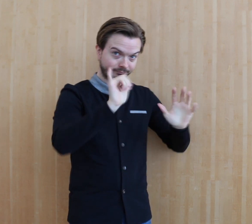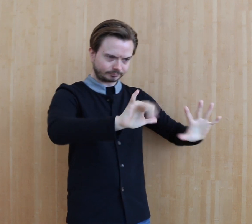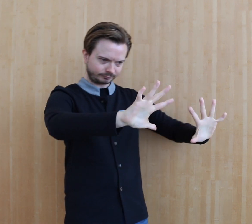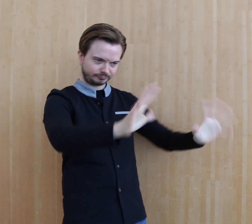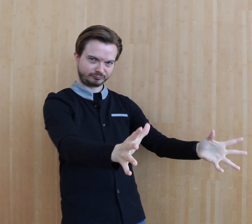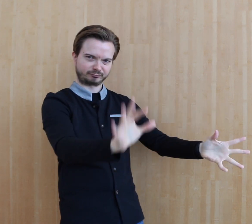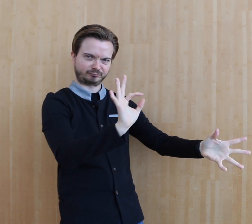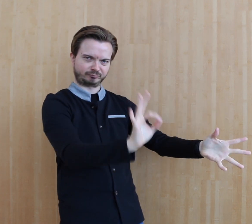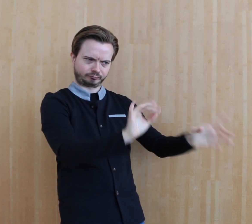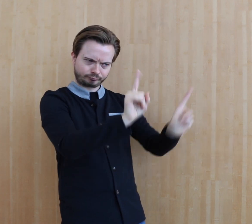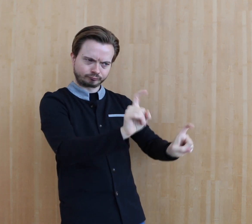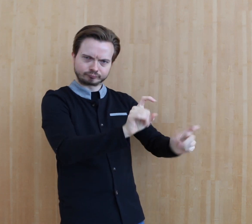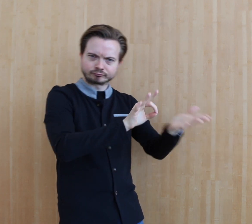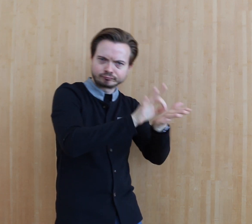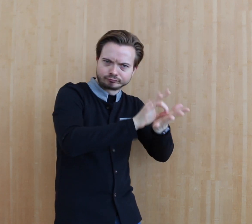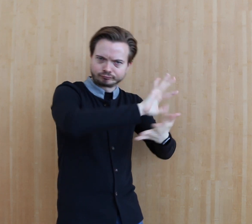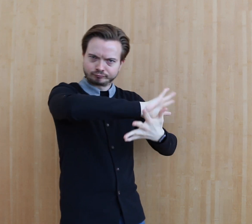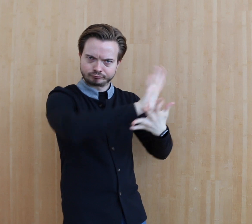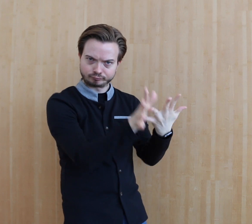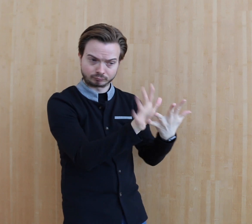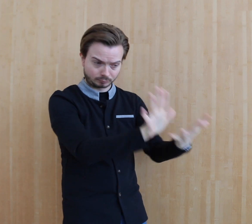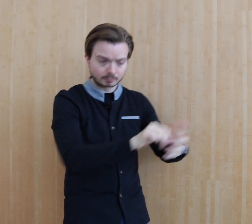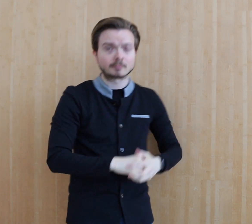You can test that particular group.